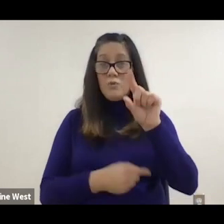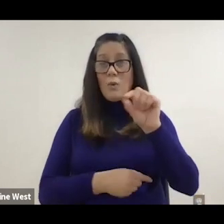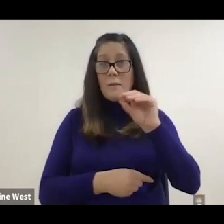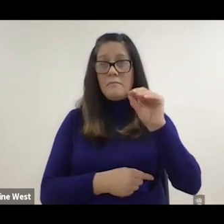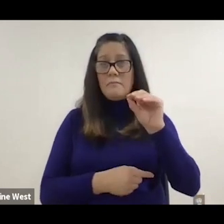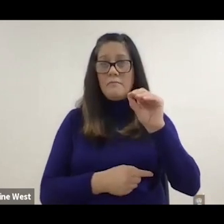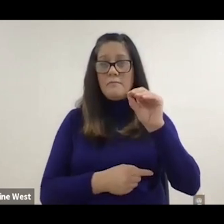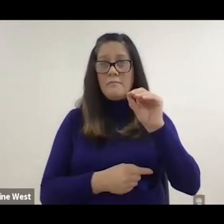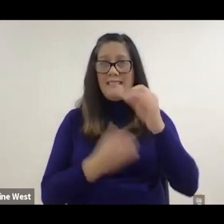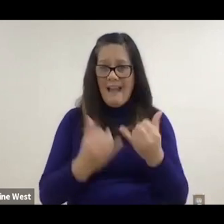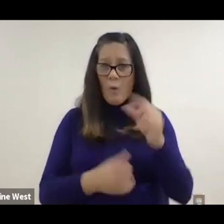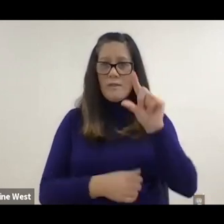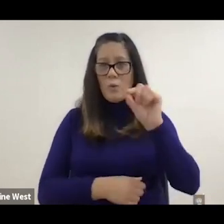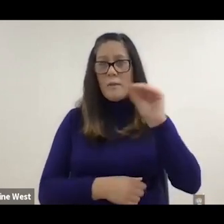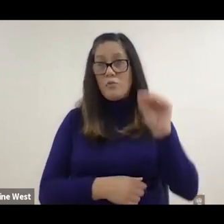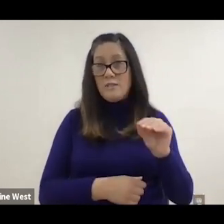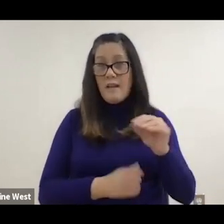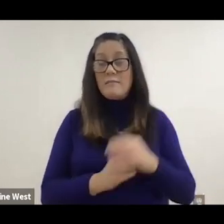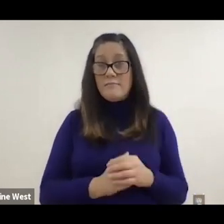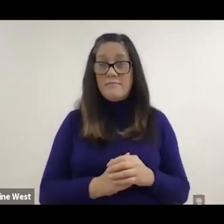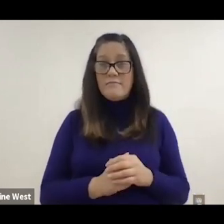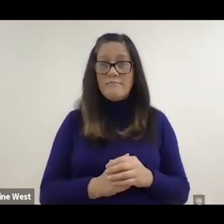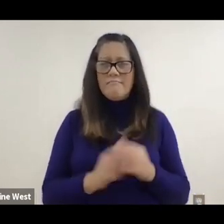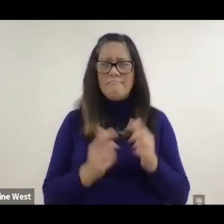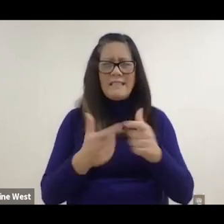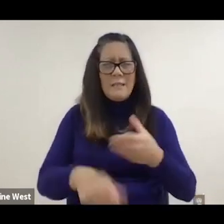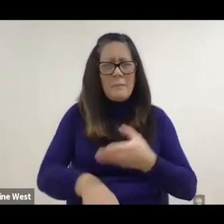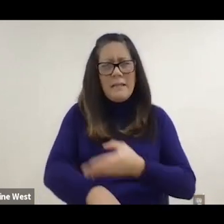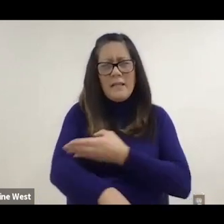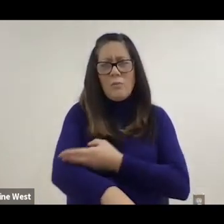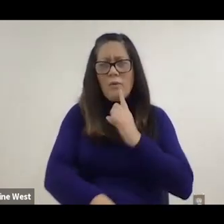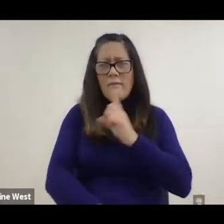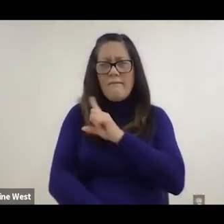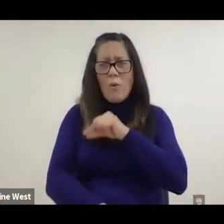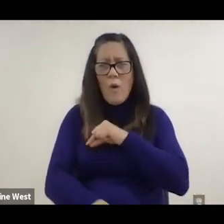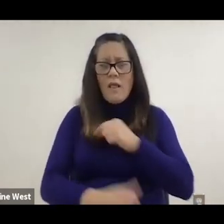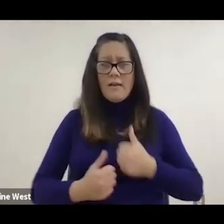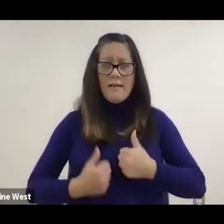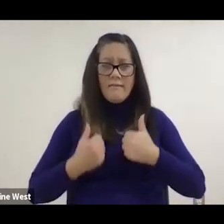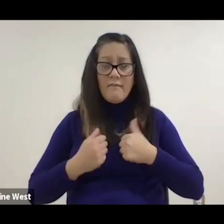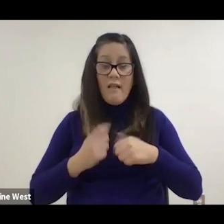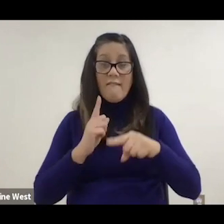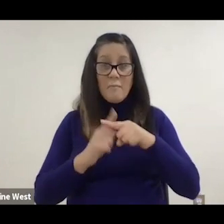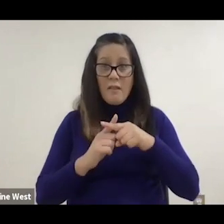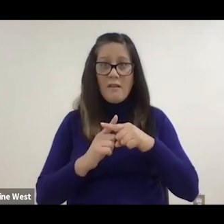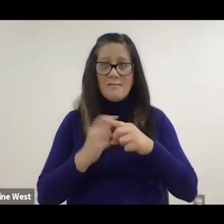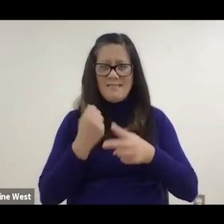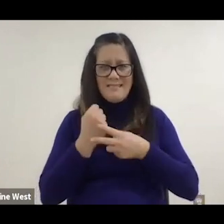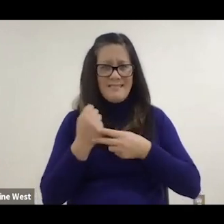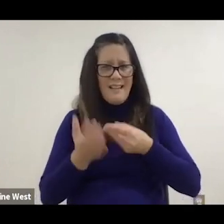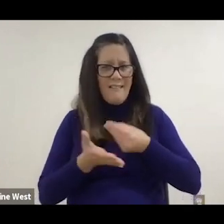Which is a huge. Improvement in quality of life as well as economic savings